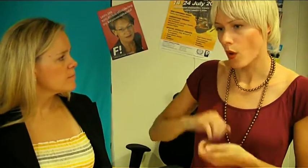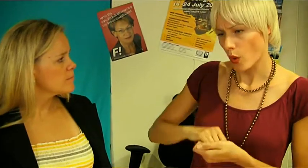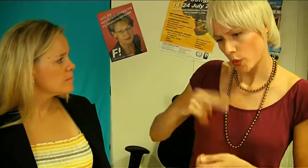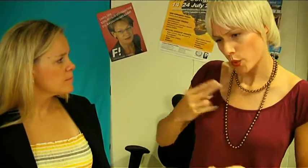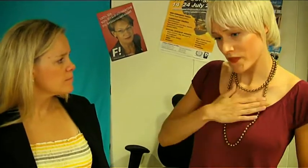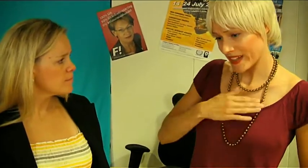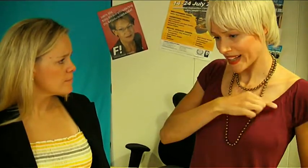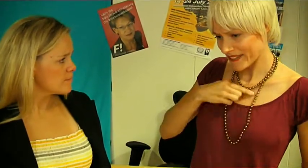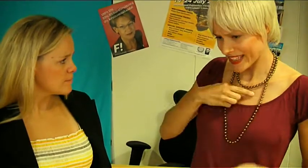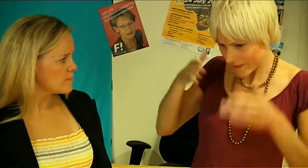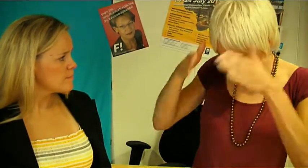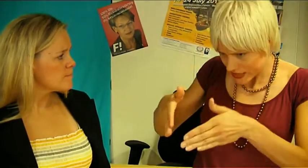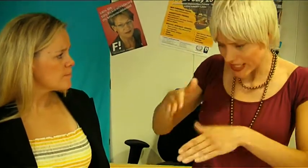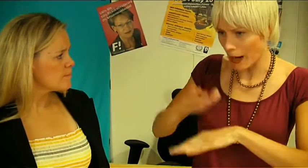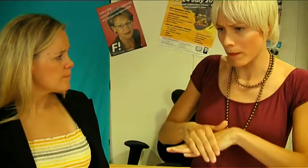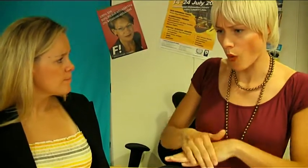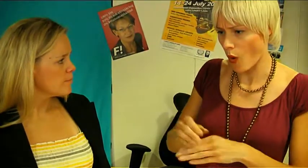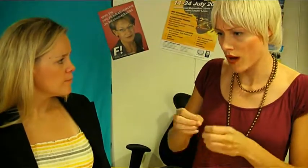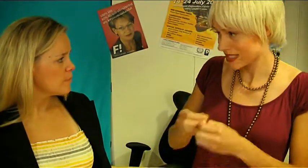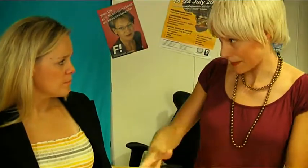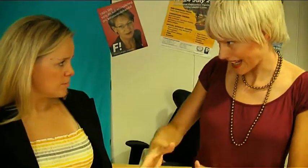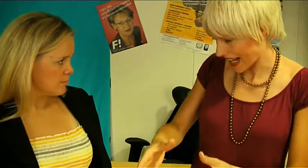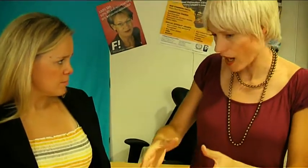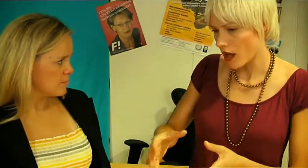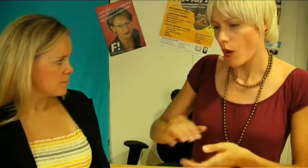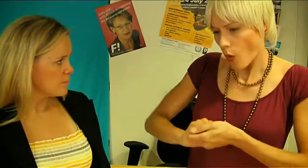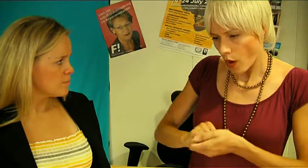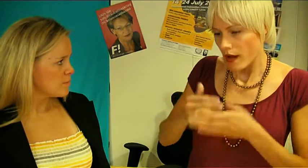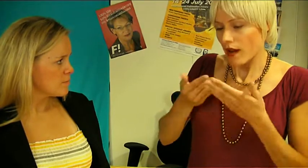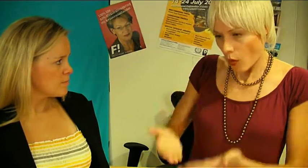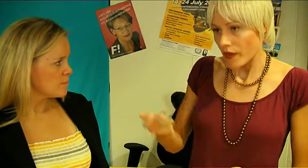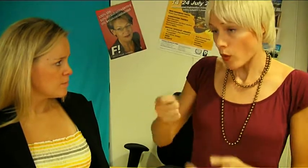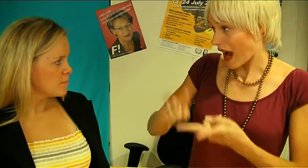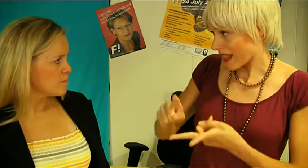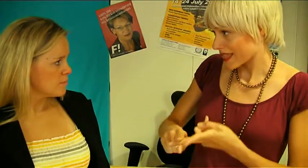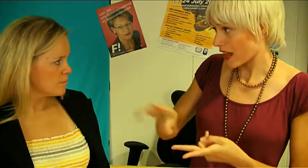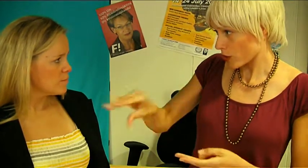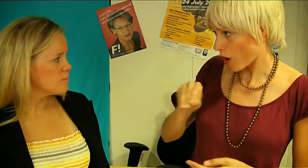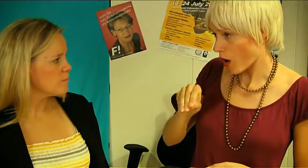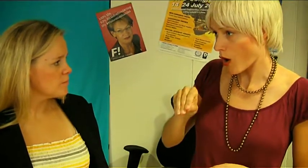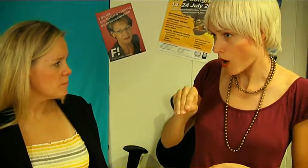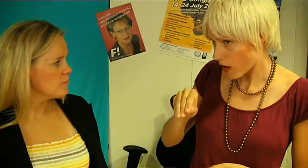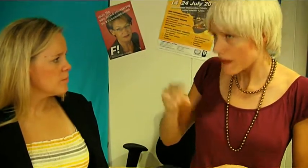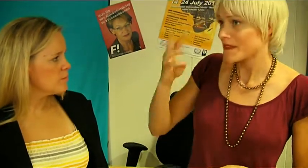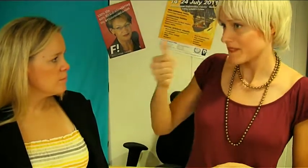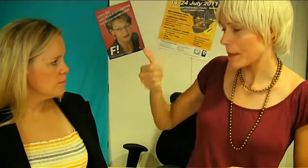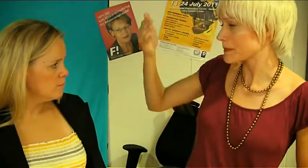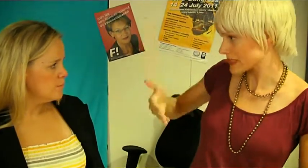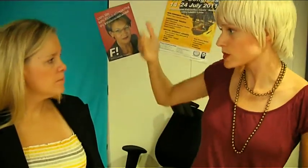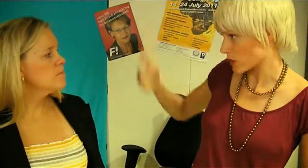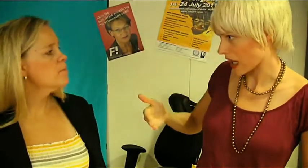now we want to get focused at games and have someone else to get on the websites.